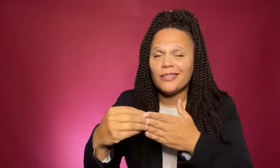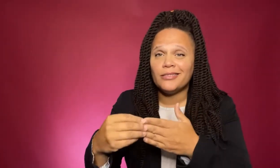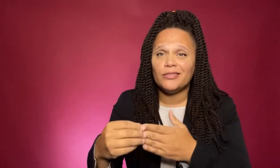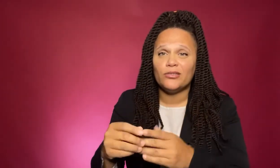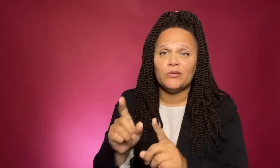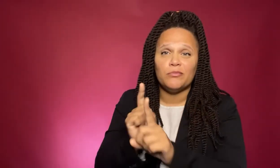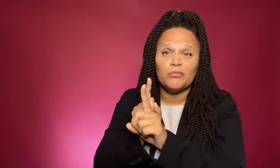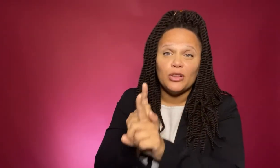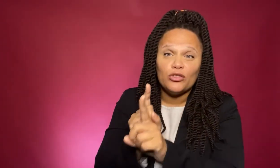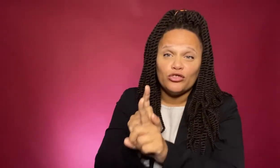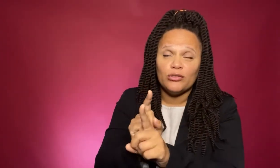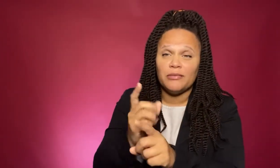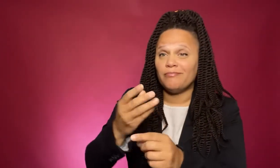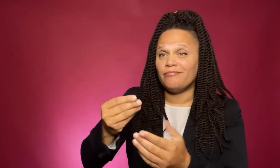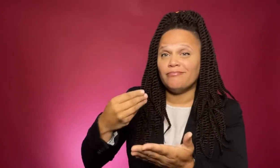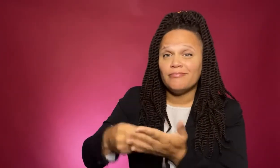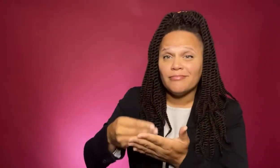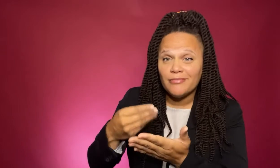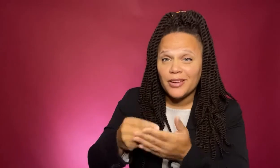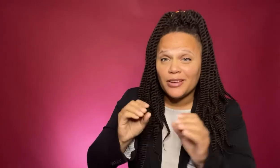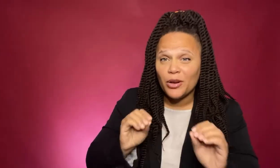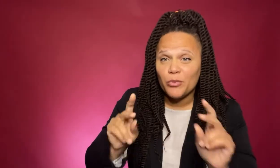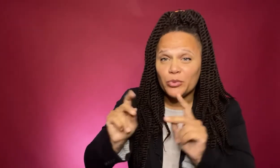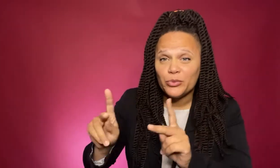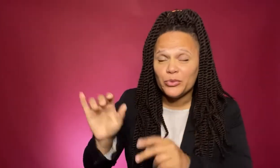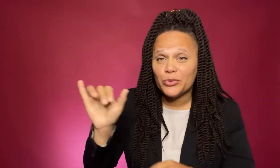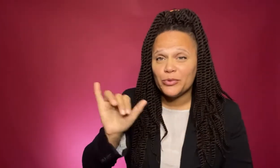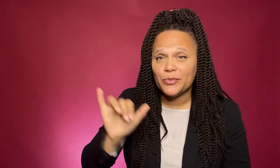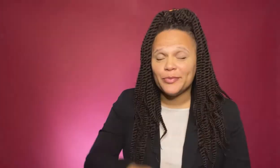leadership, mentorship, and financial opportunities.